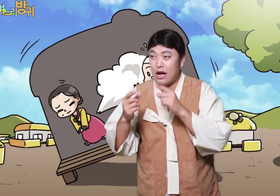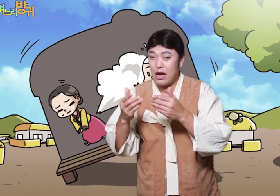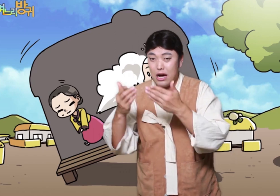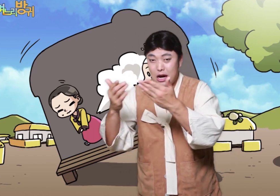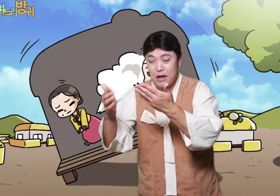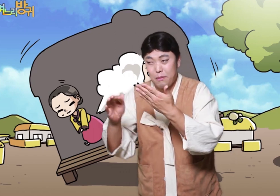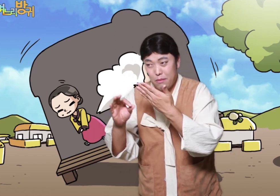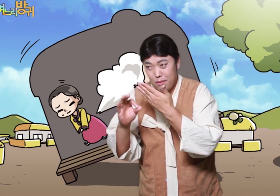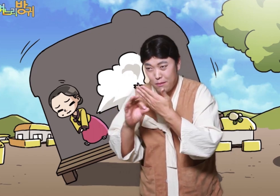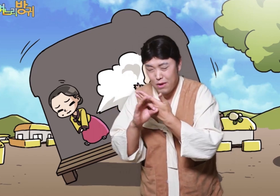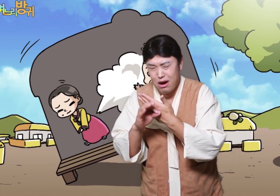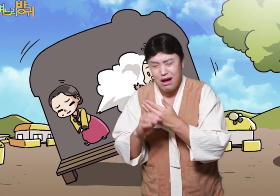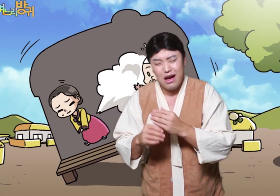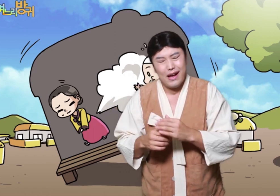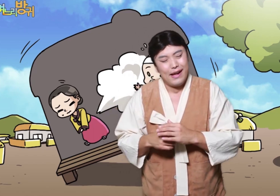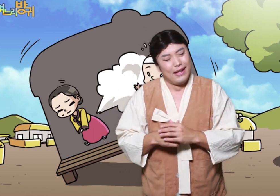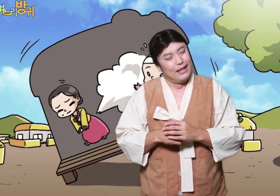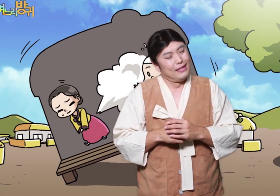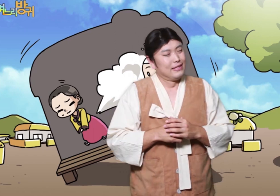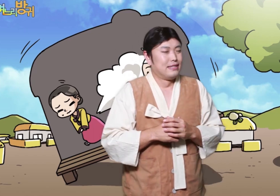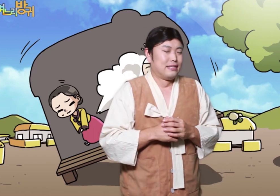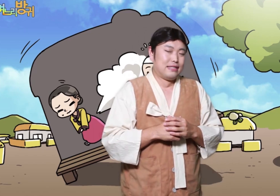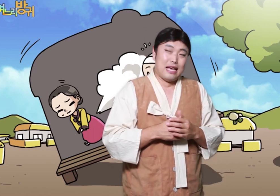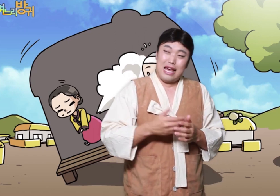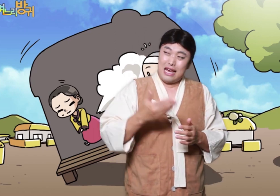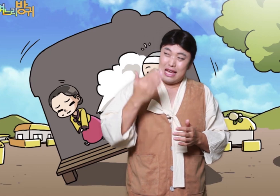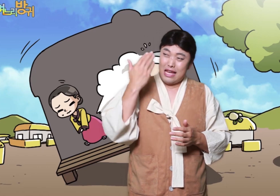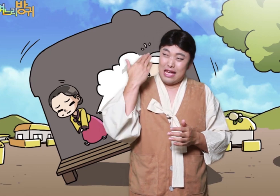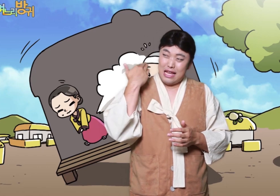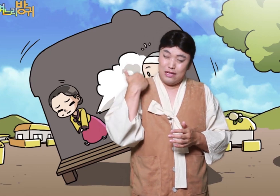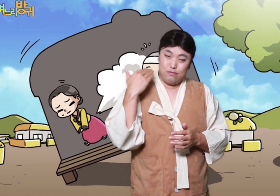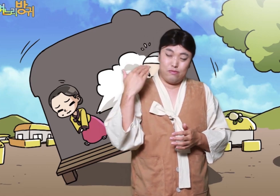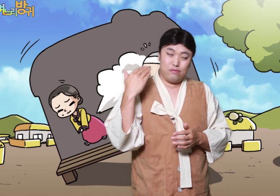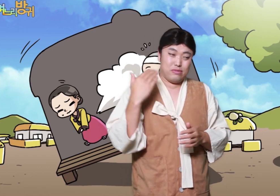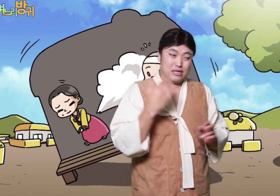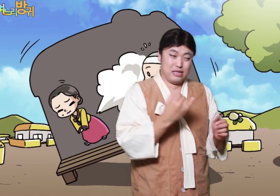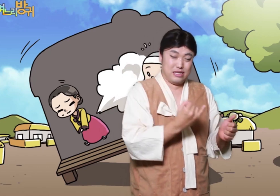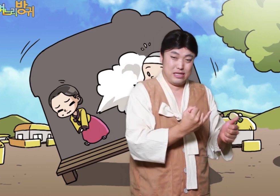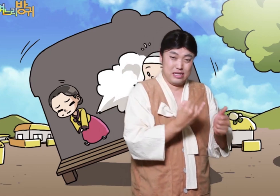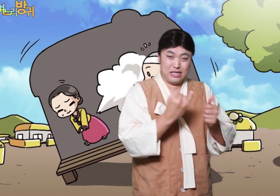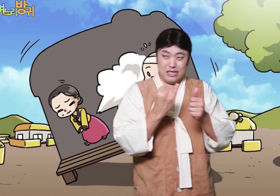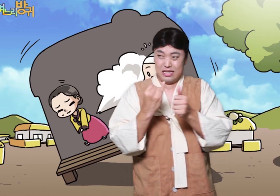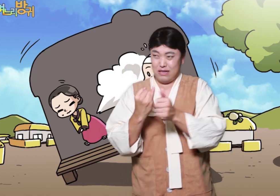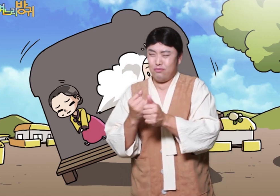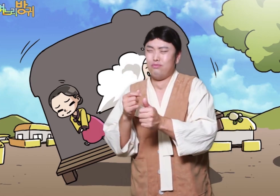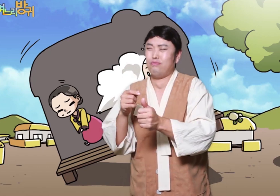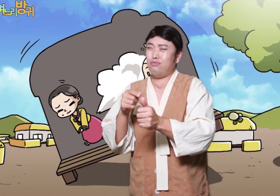Dad smiled and said